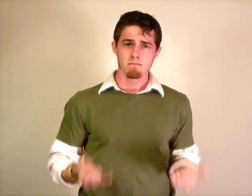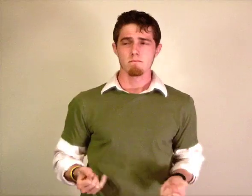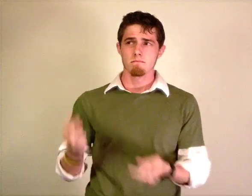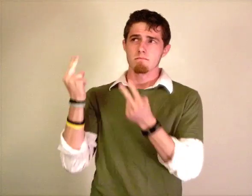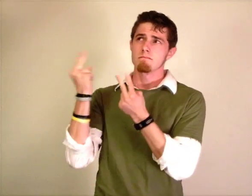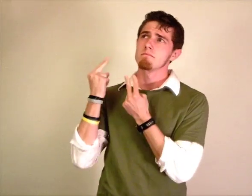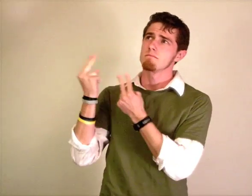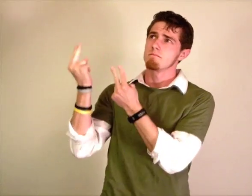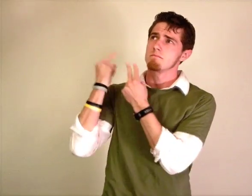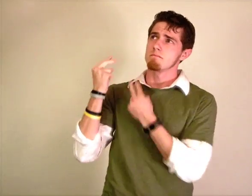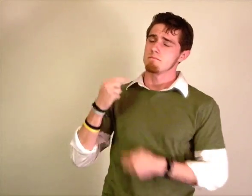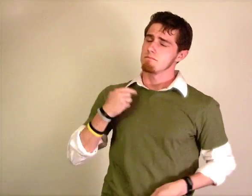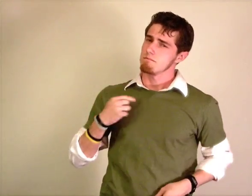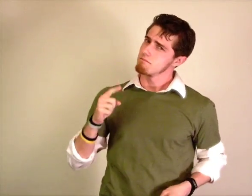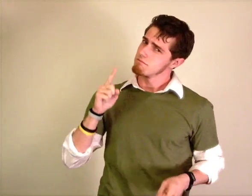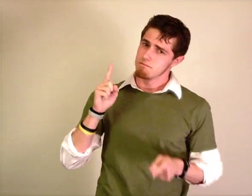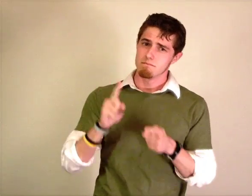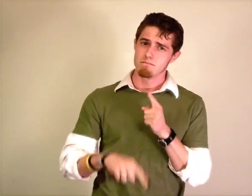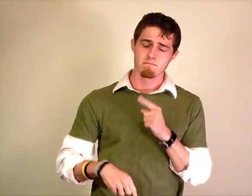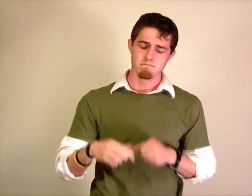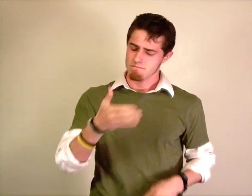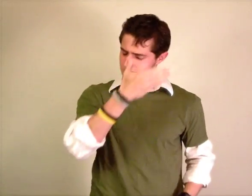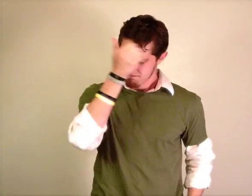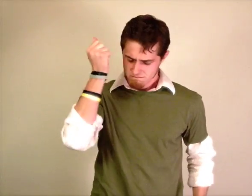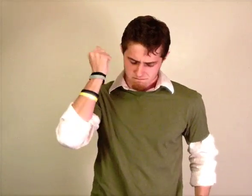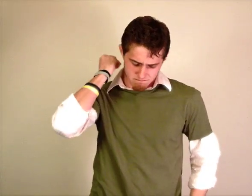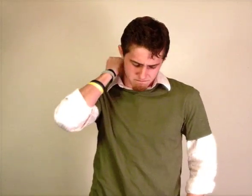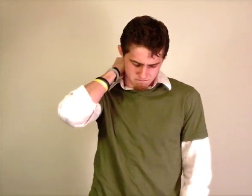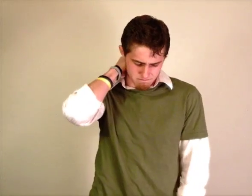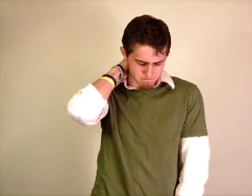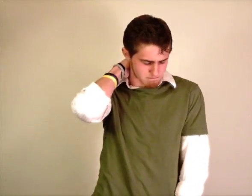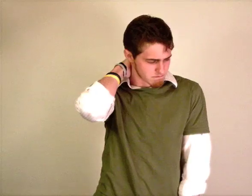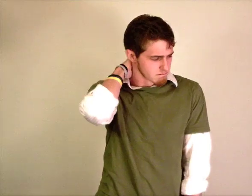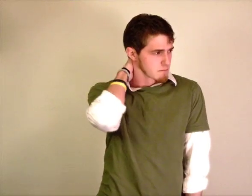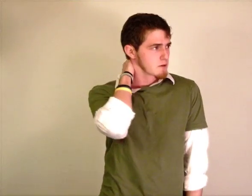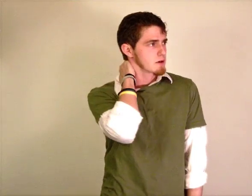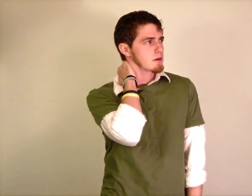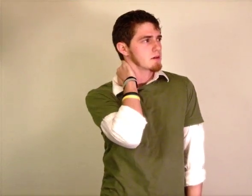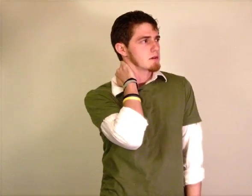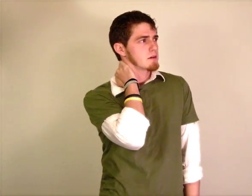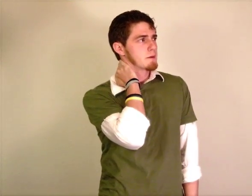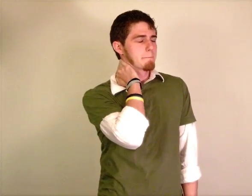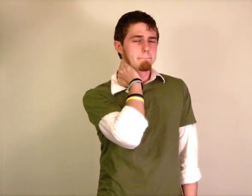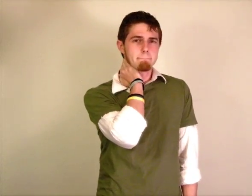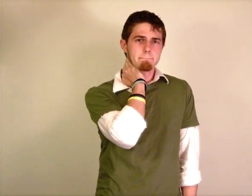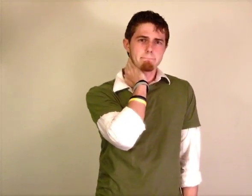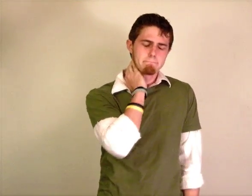It's not possible for me not to care I LOOK-BACK, CANT FORGET